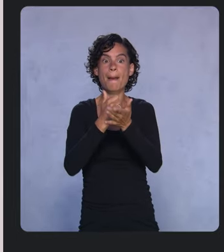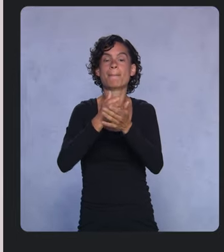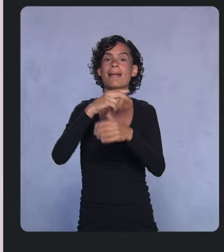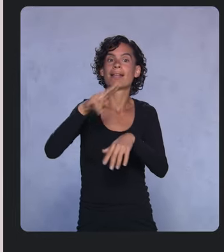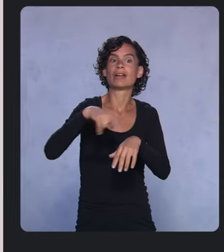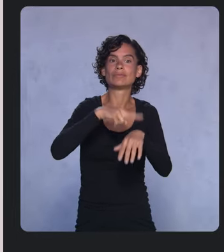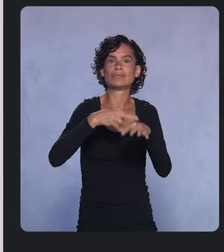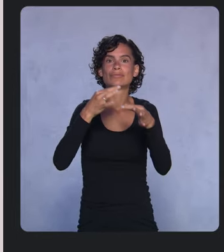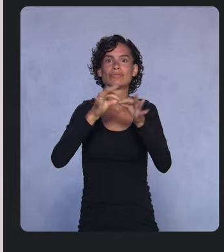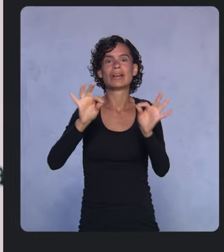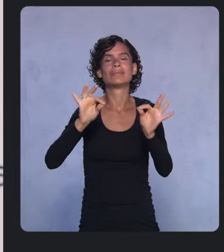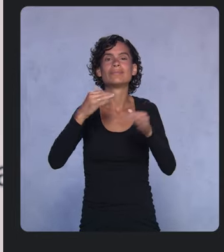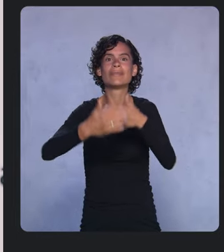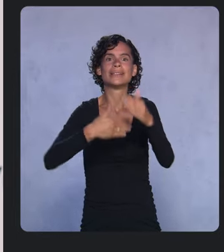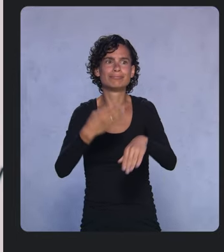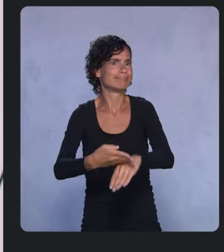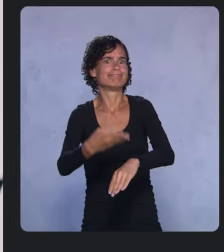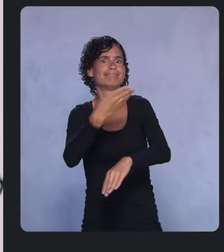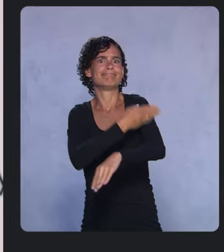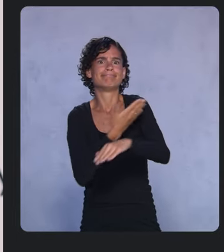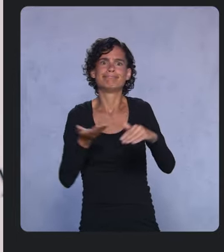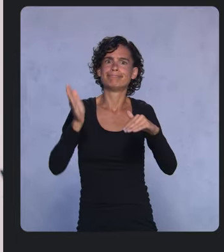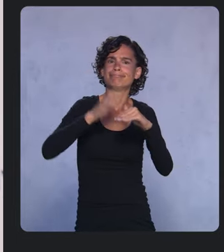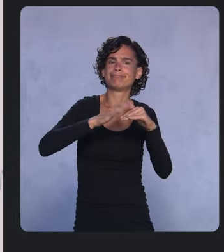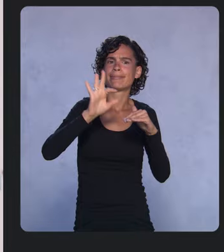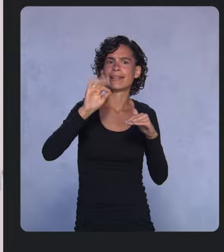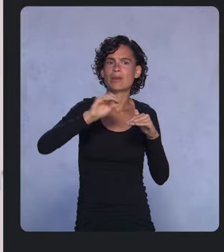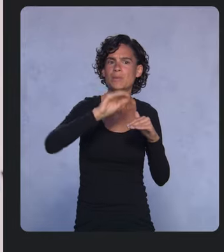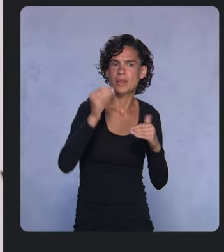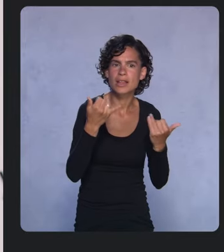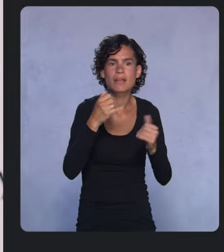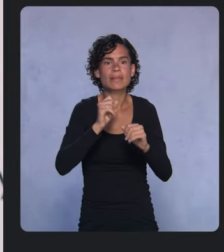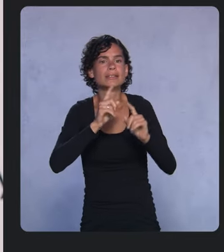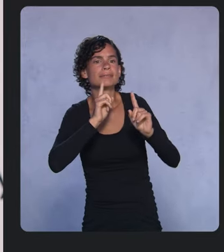Now their app can provide answers in Bengali to questions on 50 topics.